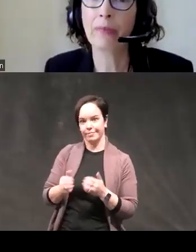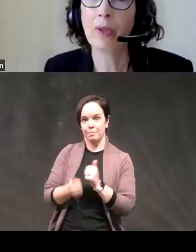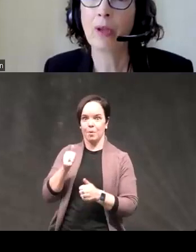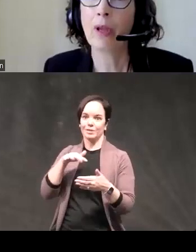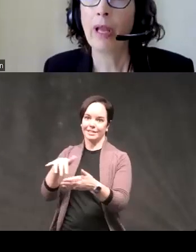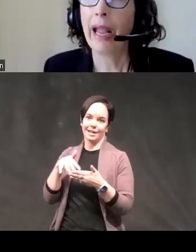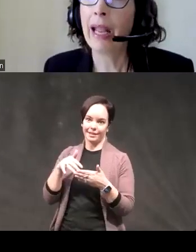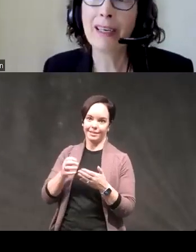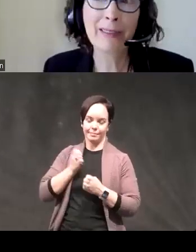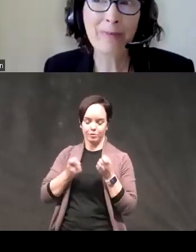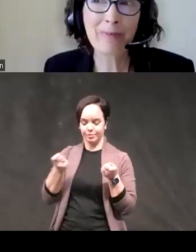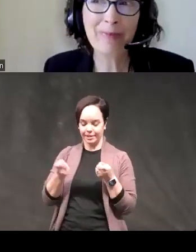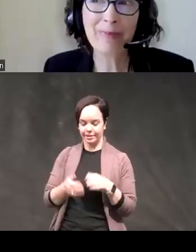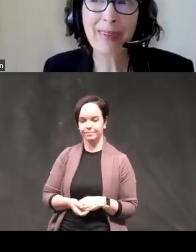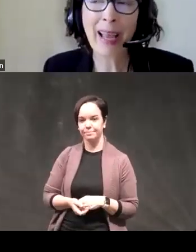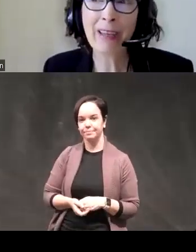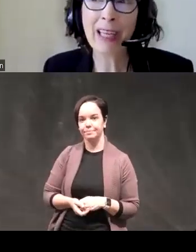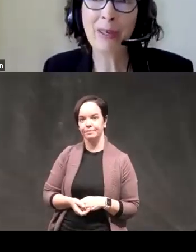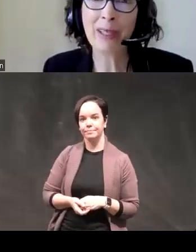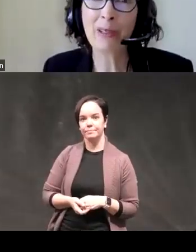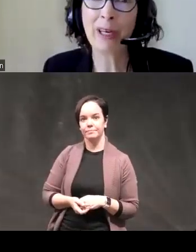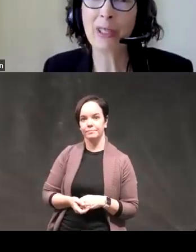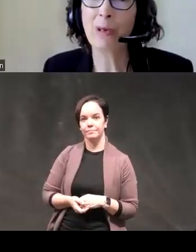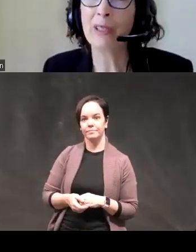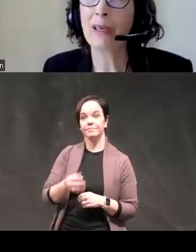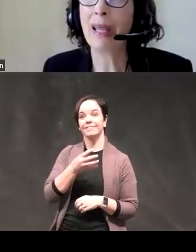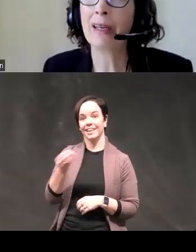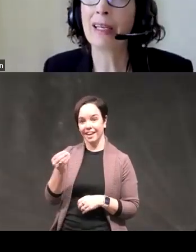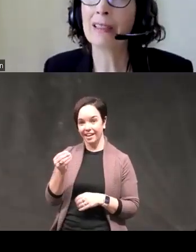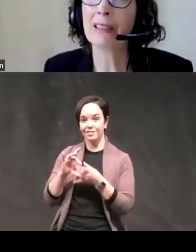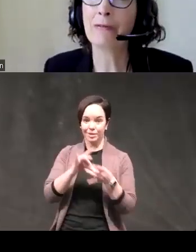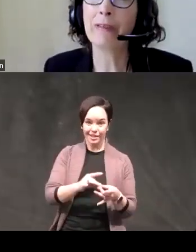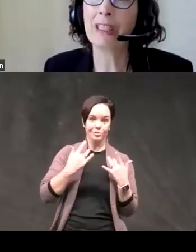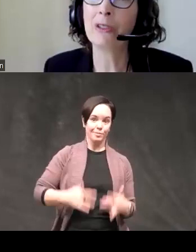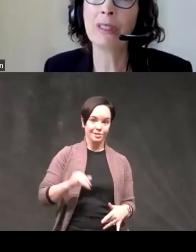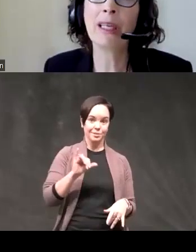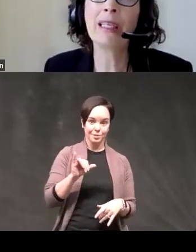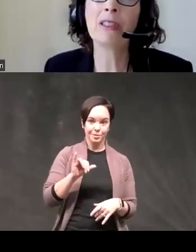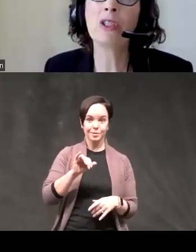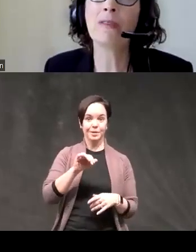and it's a heavy hitter in the depression World in a meta-analysis of 52 studies a g